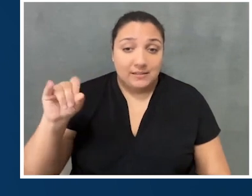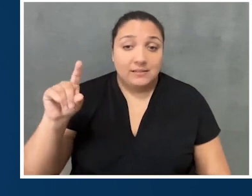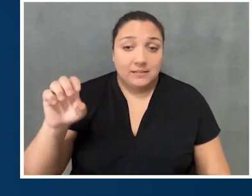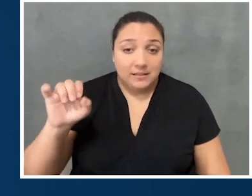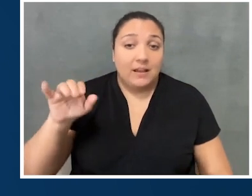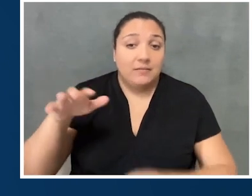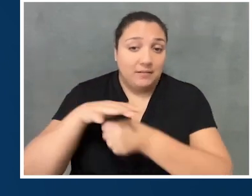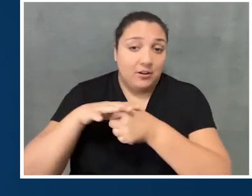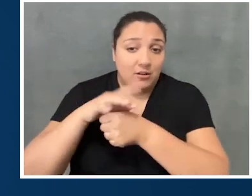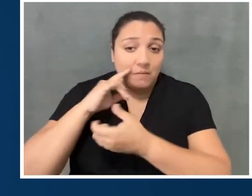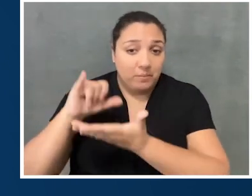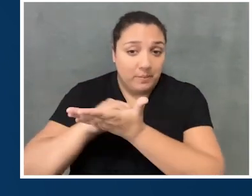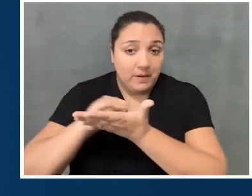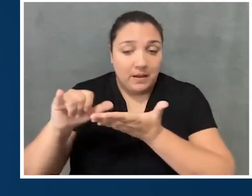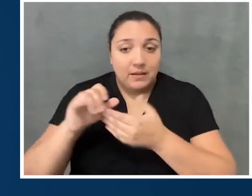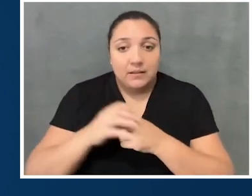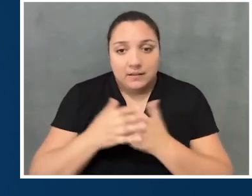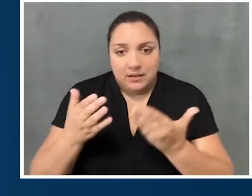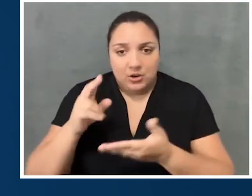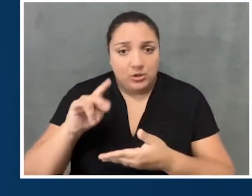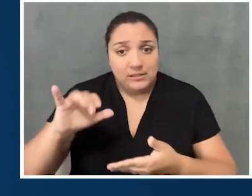And we are the only museum in the nation